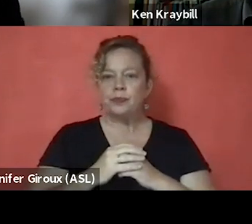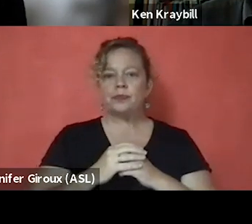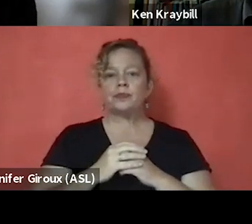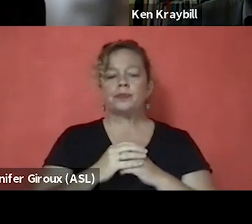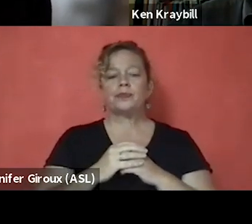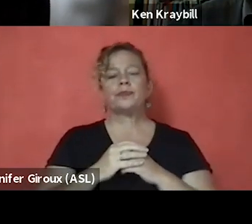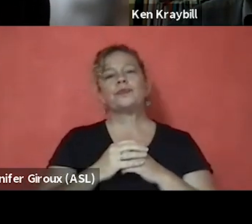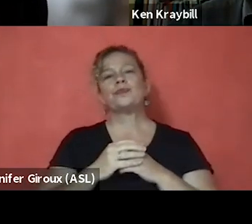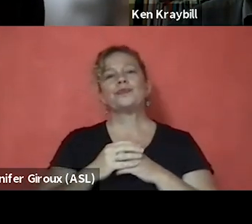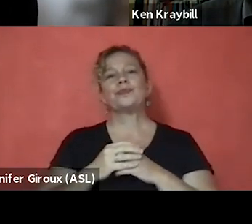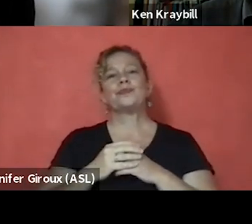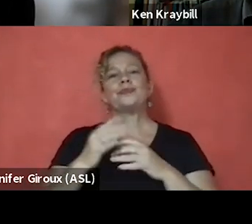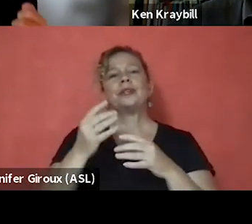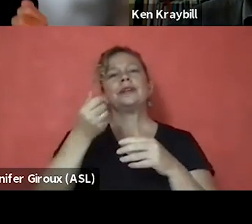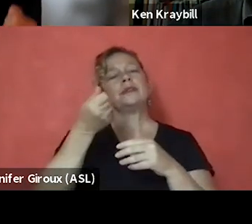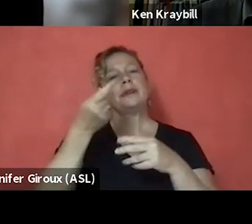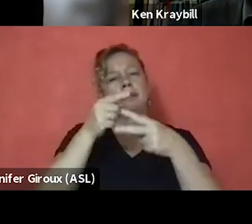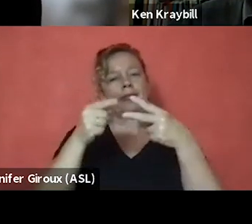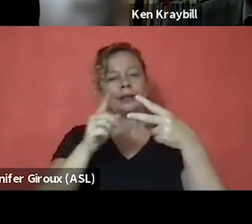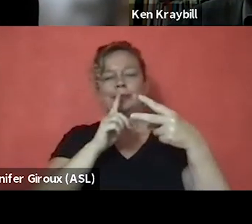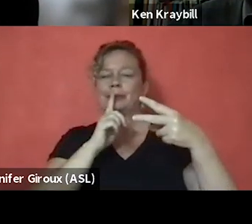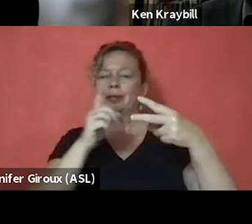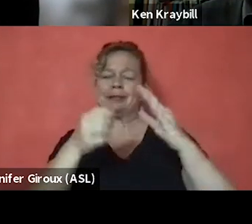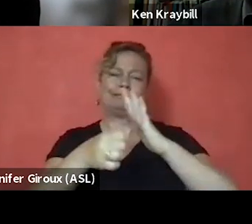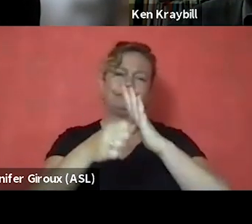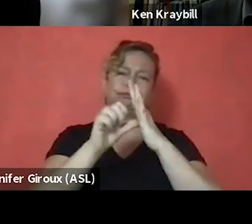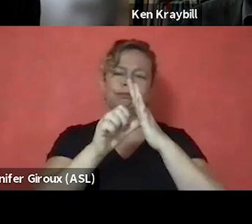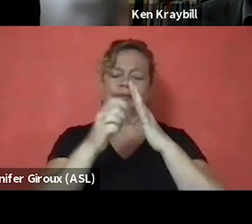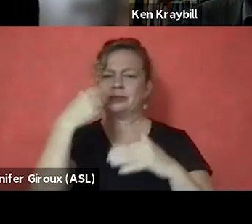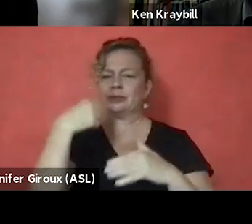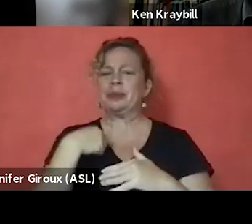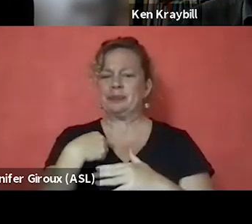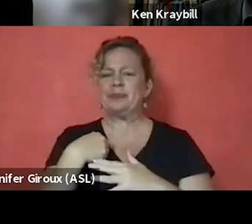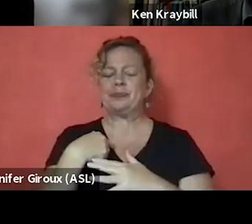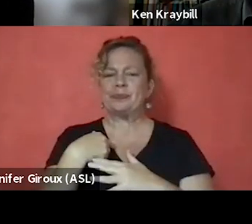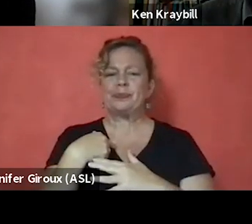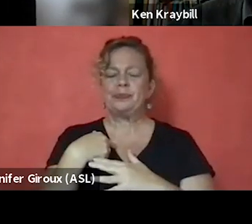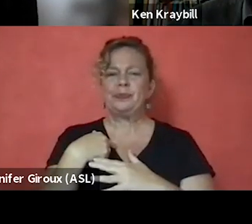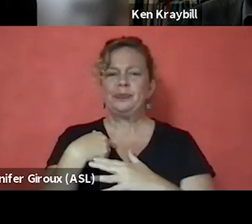there's a couple of things that really stand out to me. And I think the biggest one